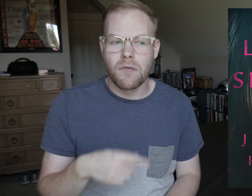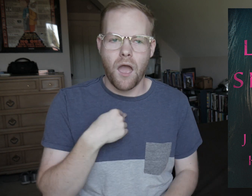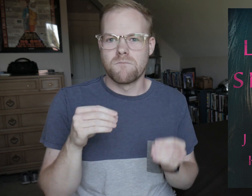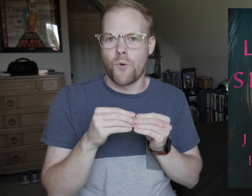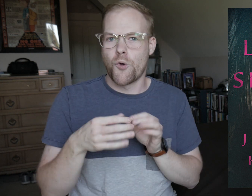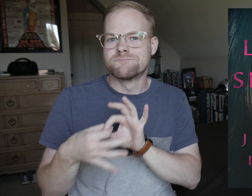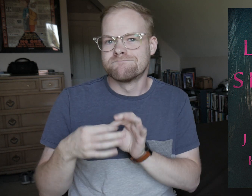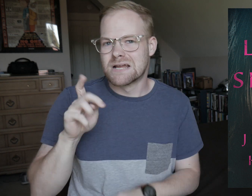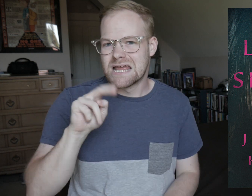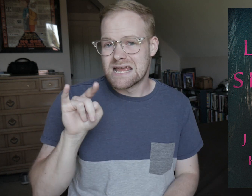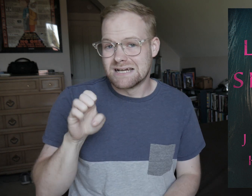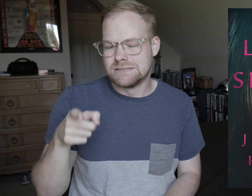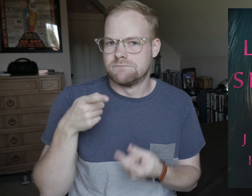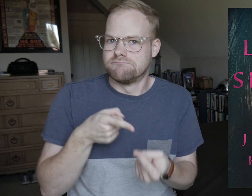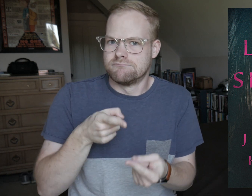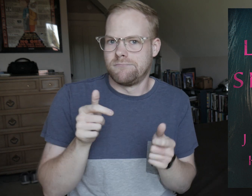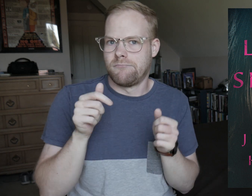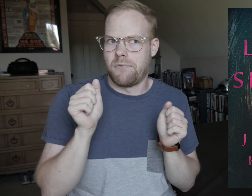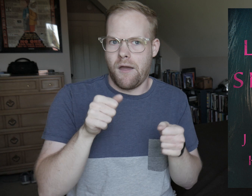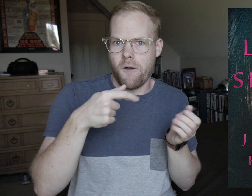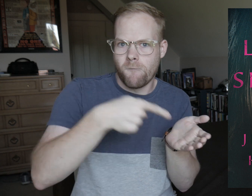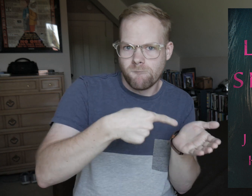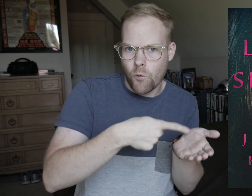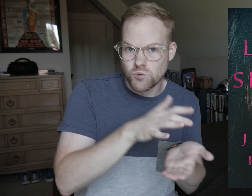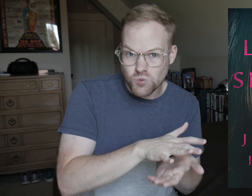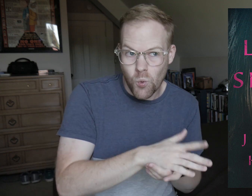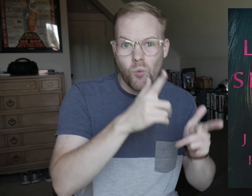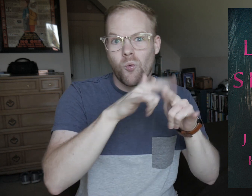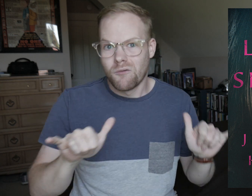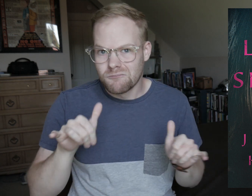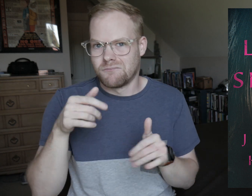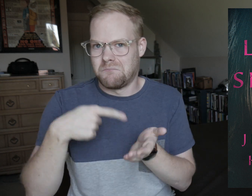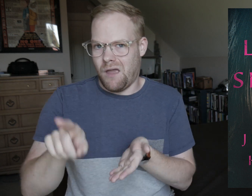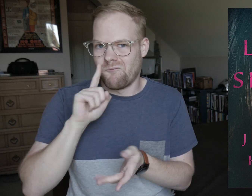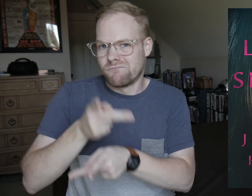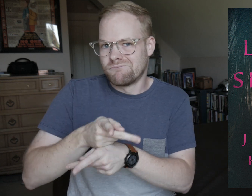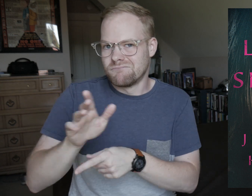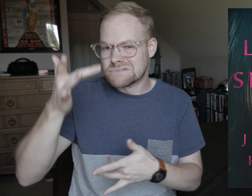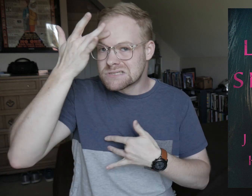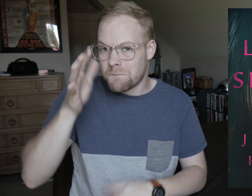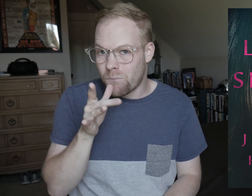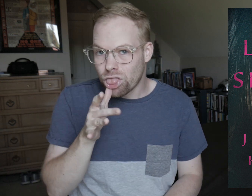I felt more for Kenzie, who was struggling with being able to afford school while paying for care of her sick mother.